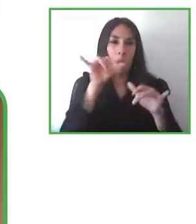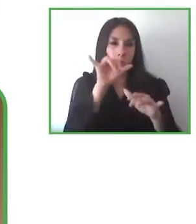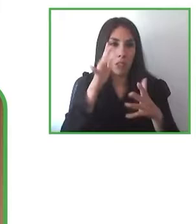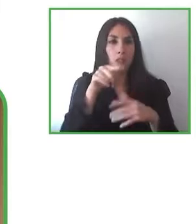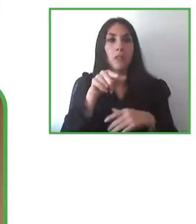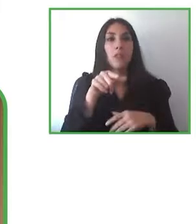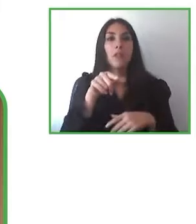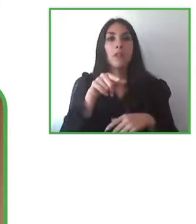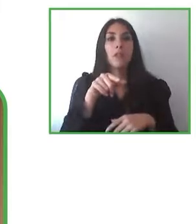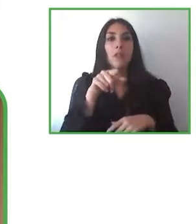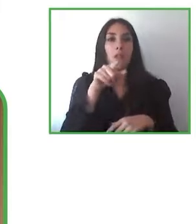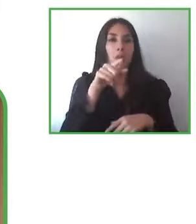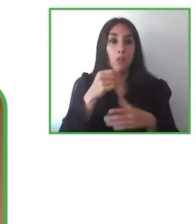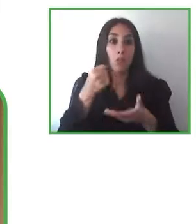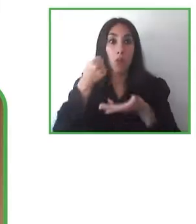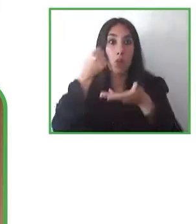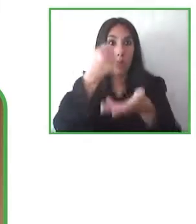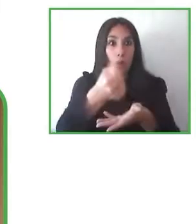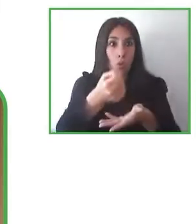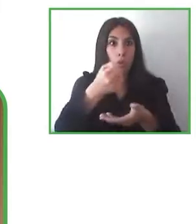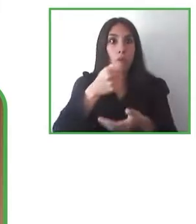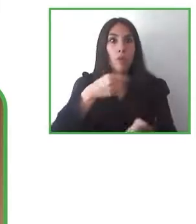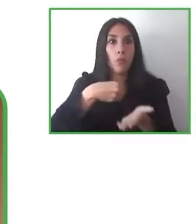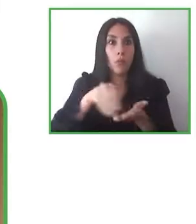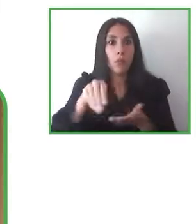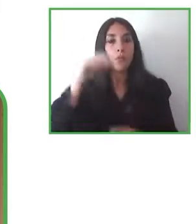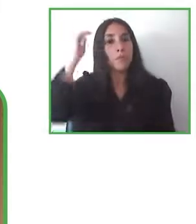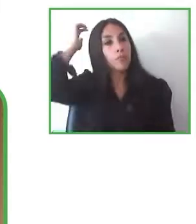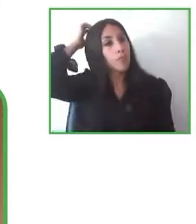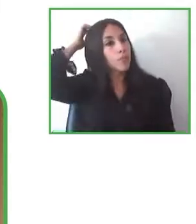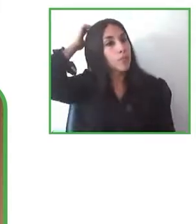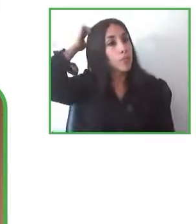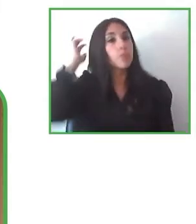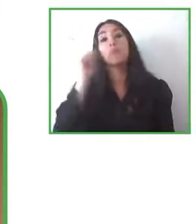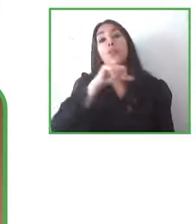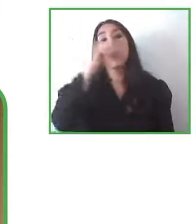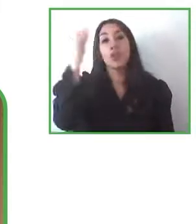that is very important so in this sense everything related to accessibility